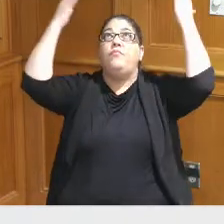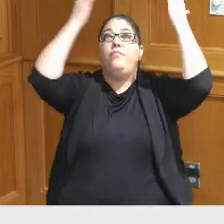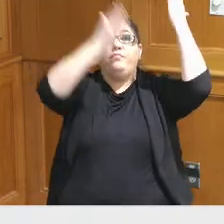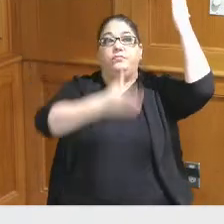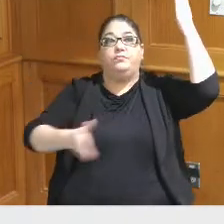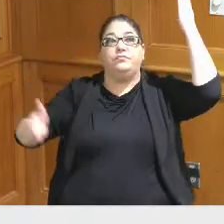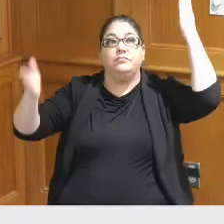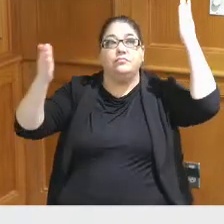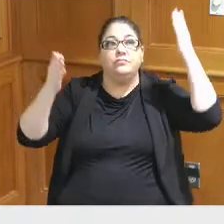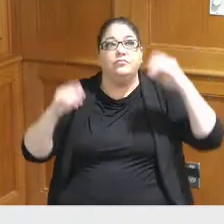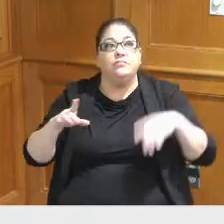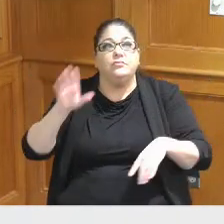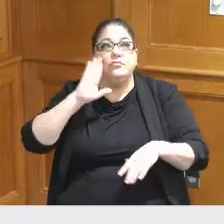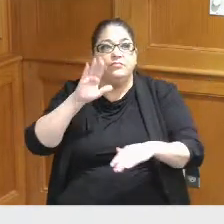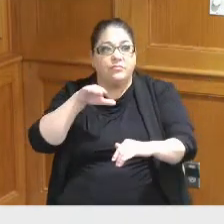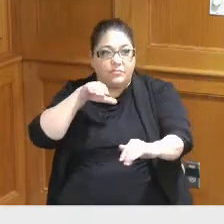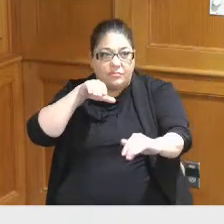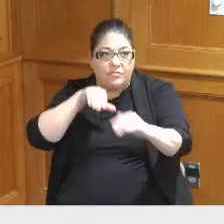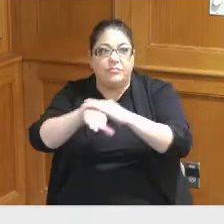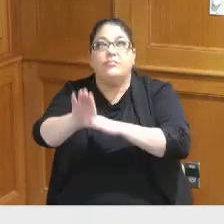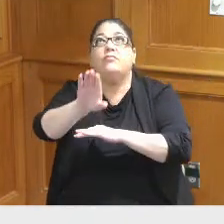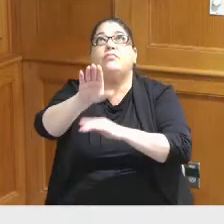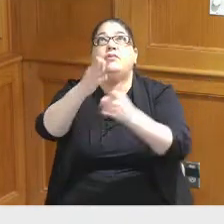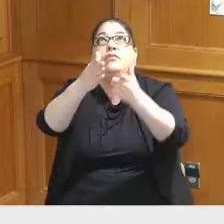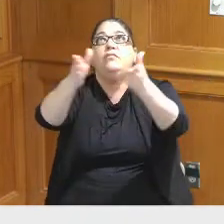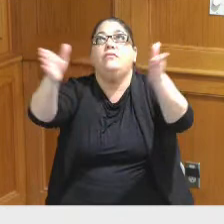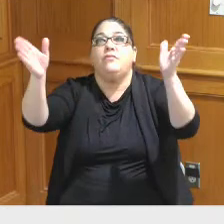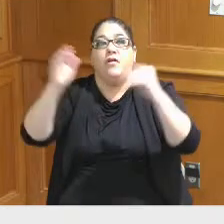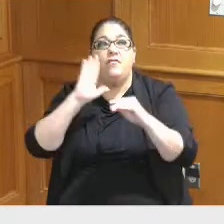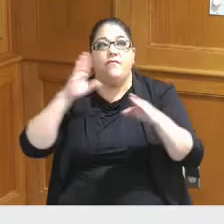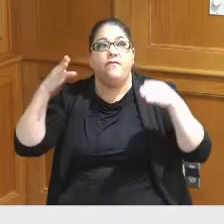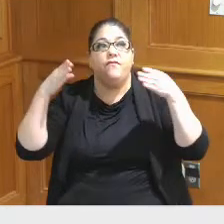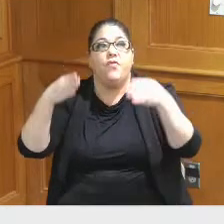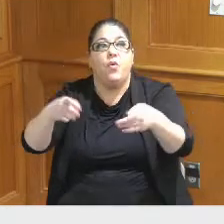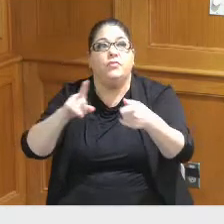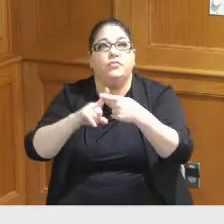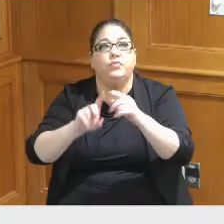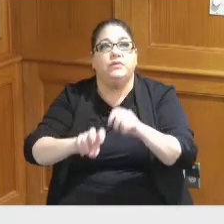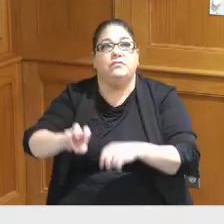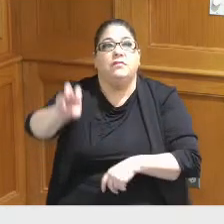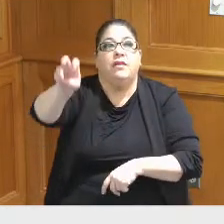was this would be coming into the entrance focusing towards the escalators that would